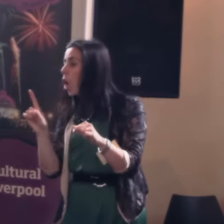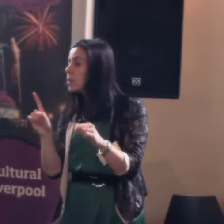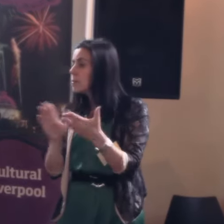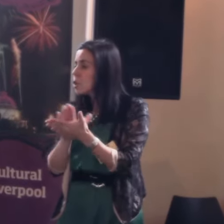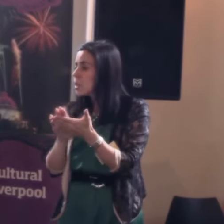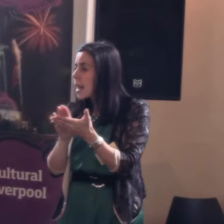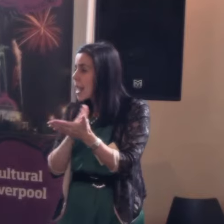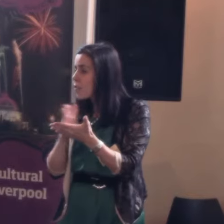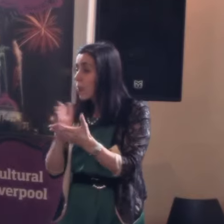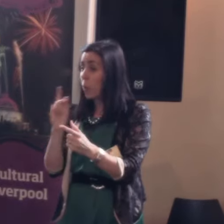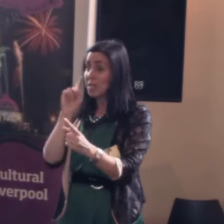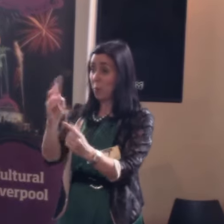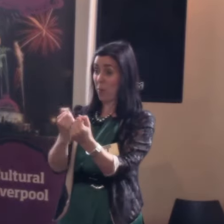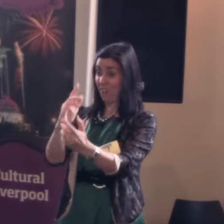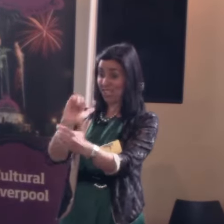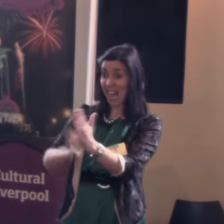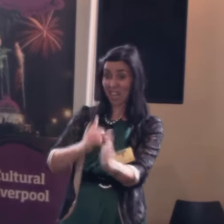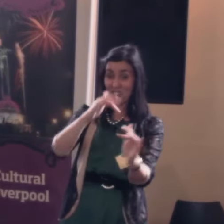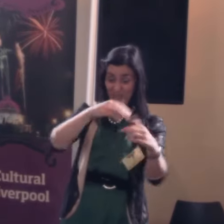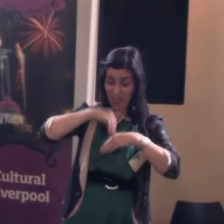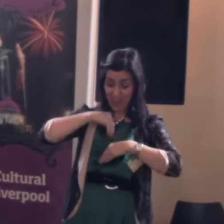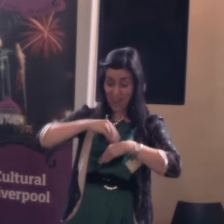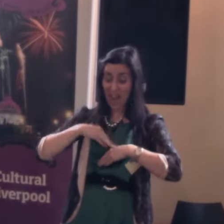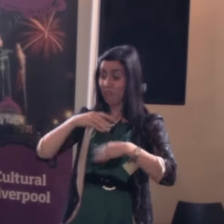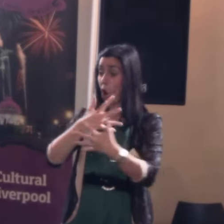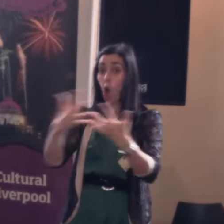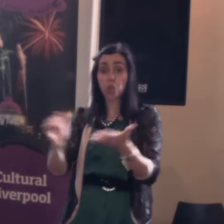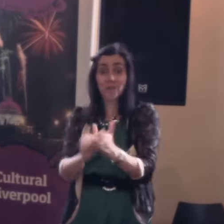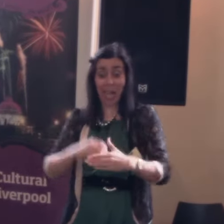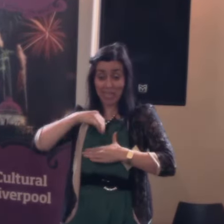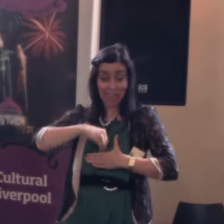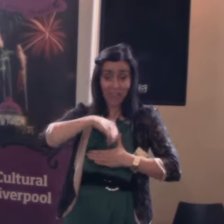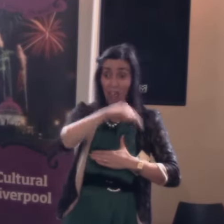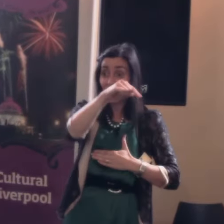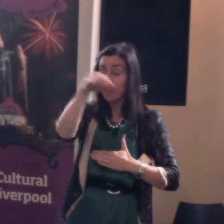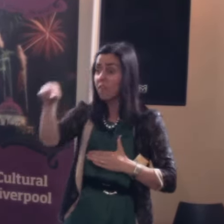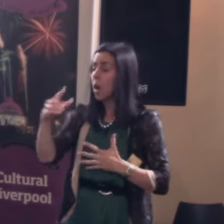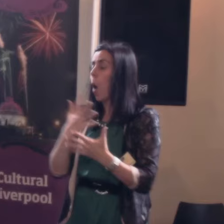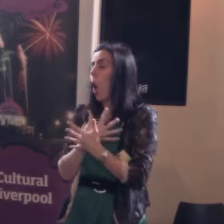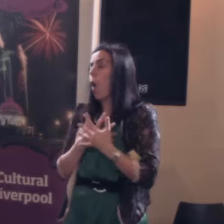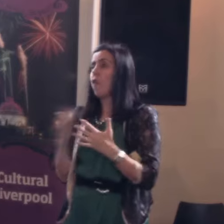they'd see people with a range of talents, which those employers are envious of, and would love to have in their organisation